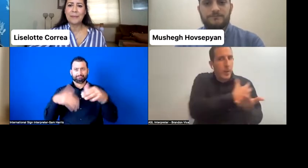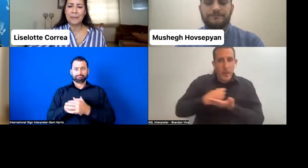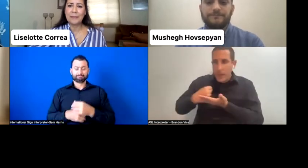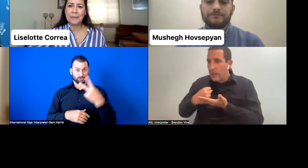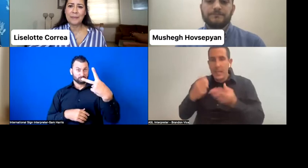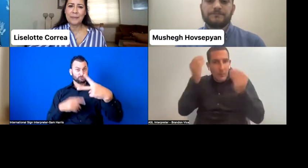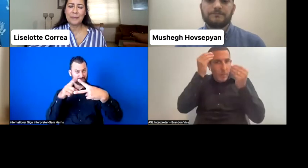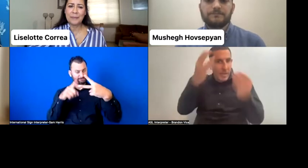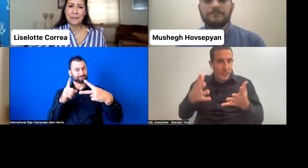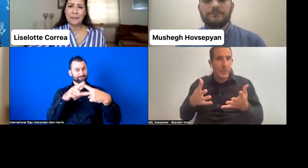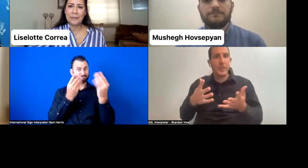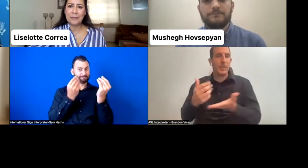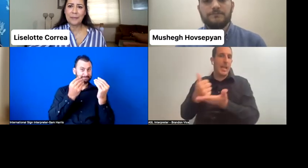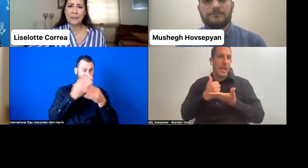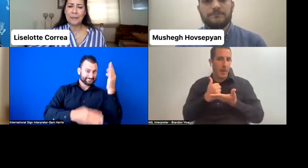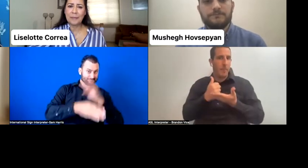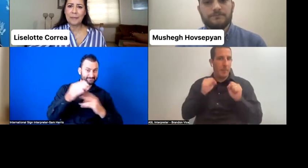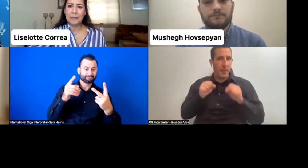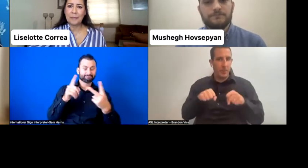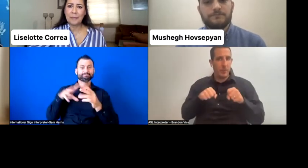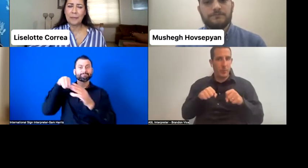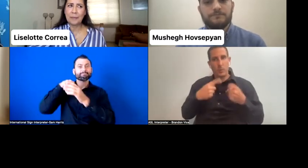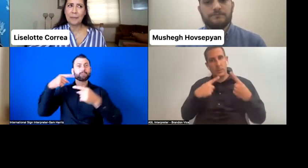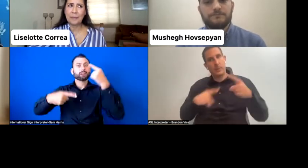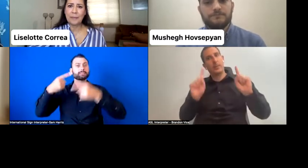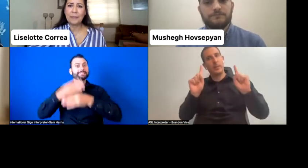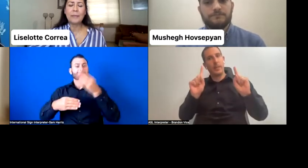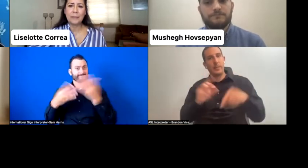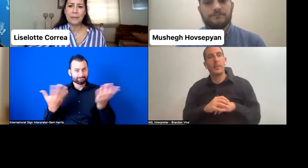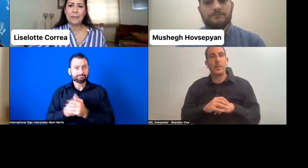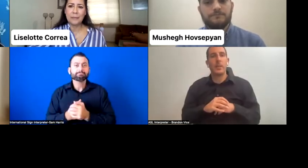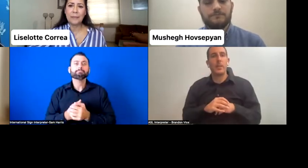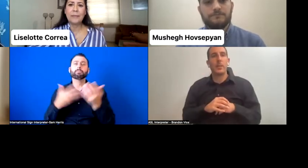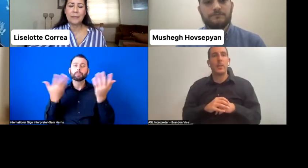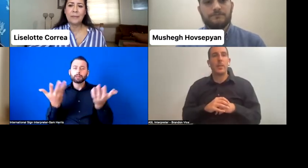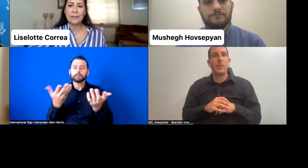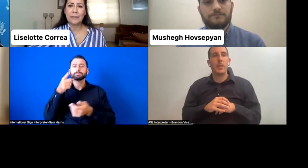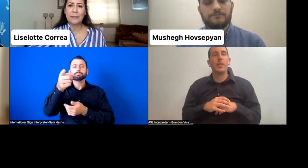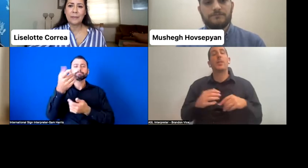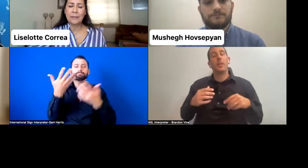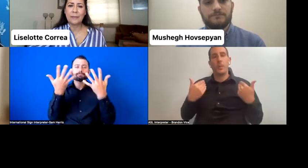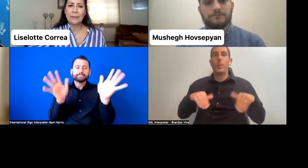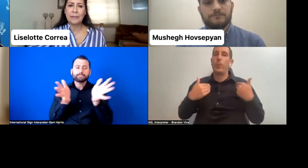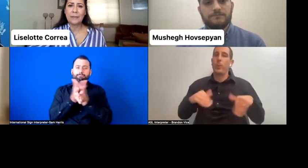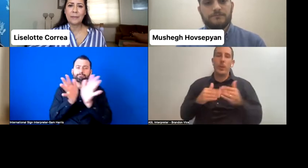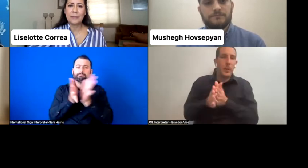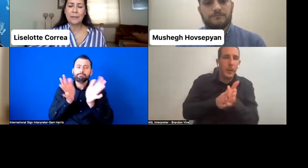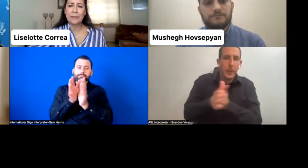My question to you is, it takes a lot of will-- political will, societal will-- to really say to the system,